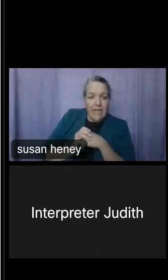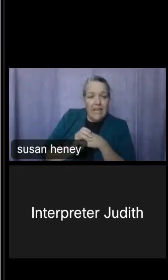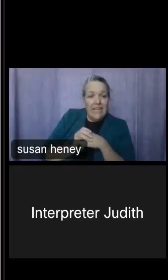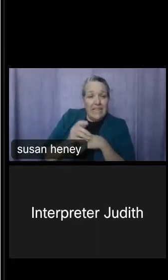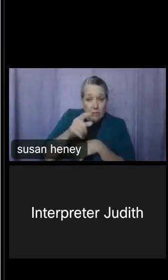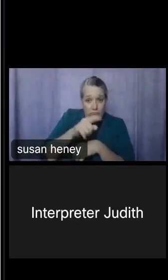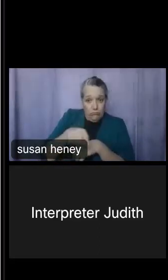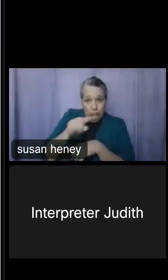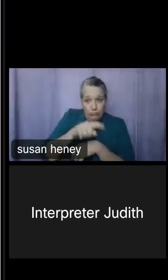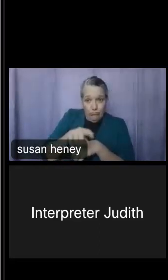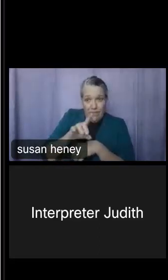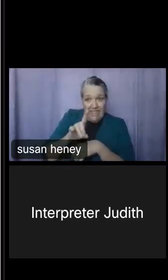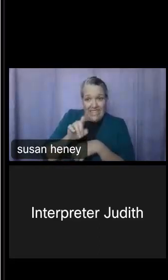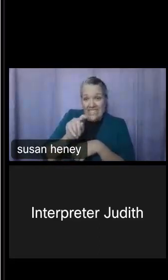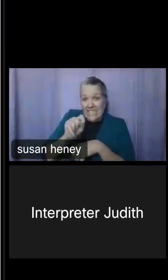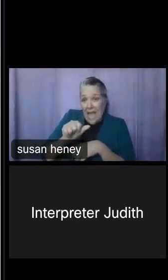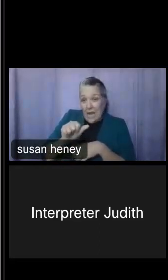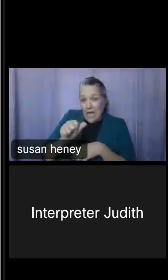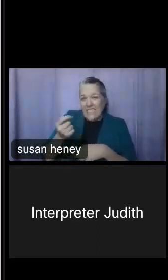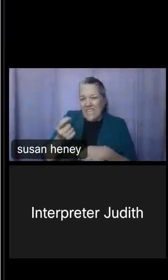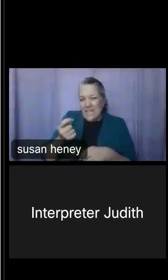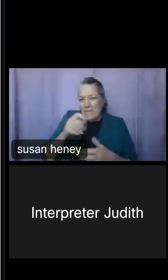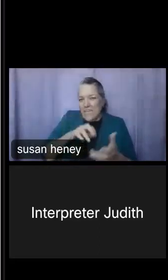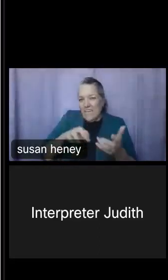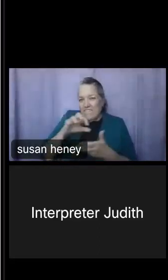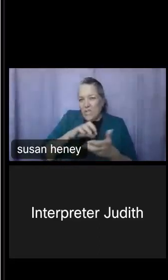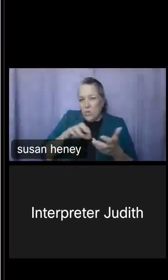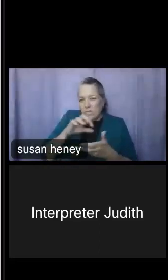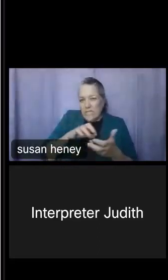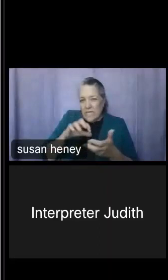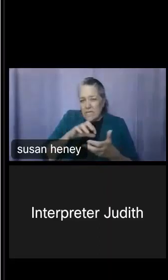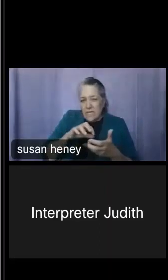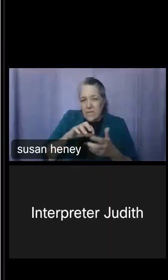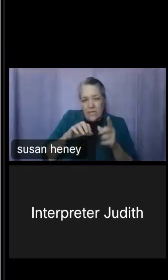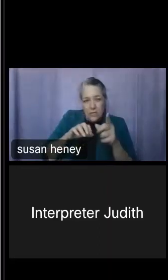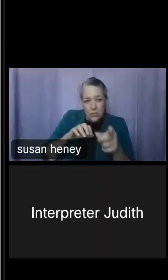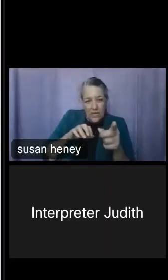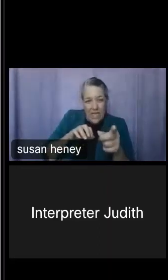gets a little confusing because you'll note that we have one-year estimates, we have one-year